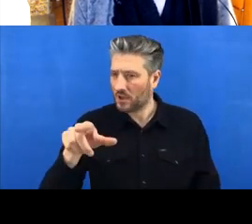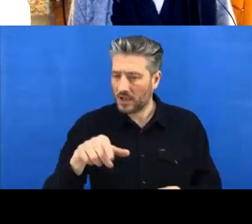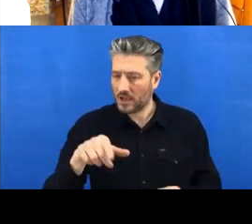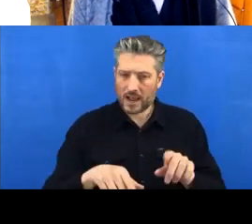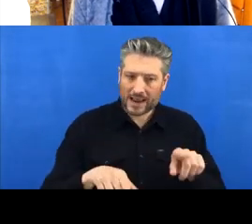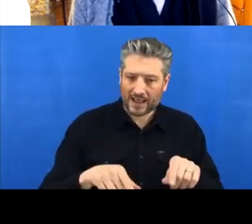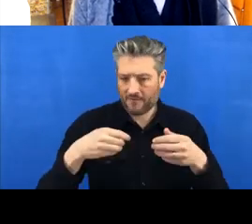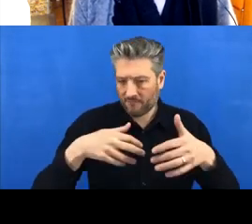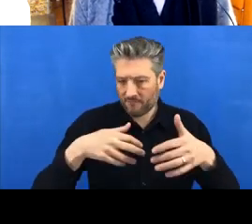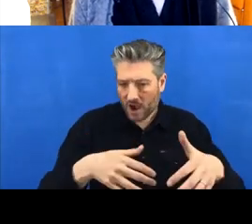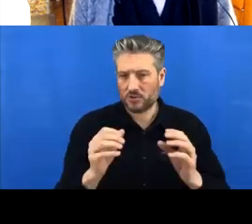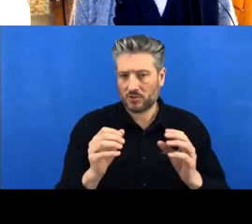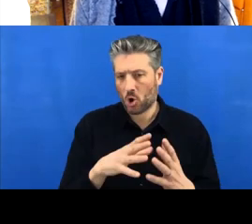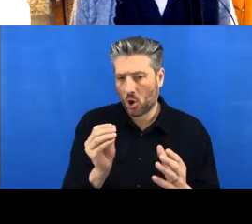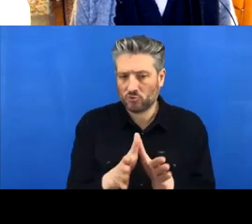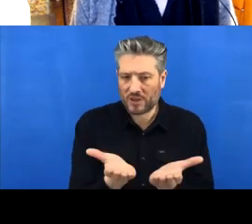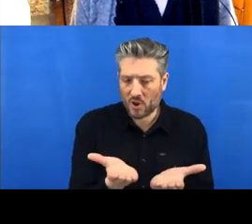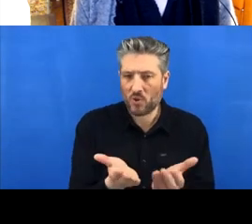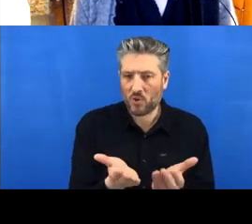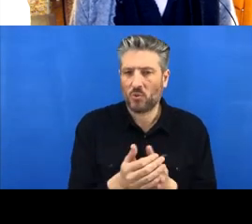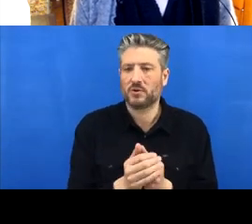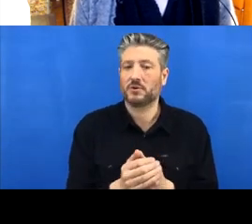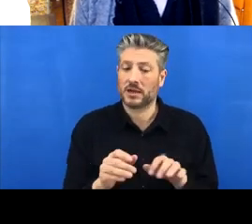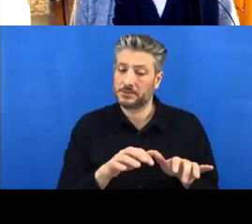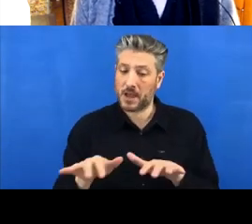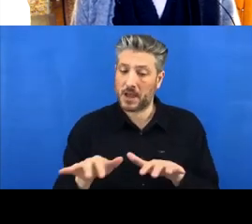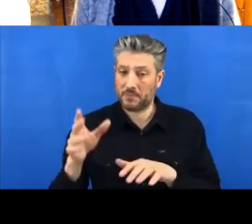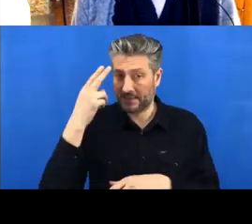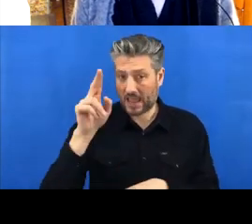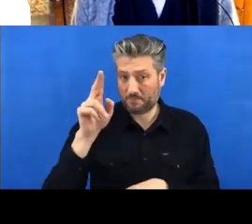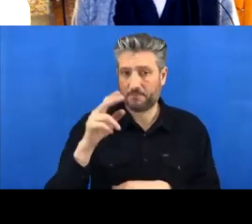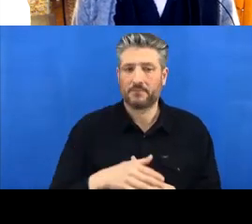and you type in the name of the repository. And like I said it might not show up initially,